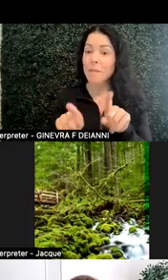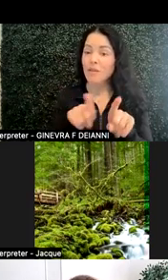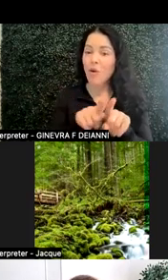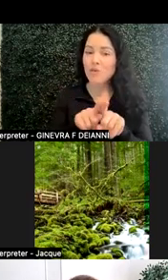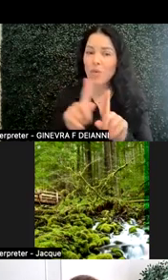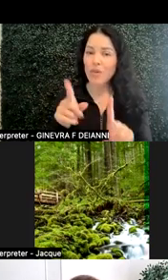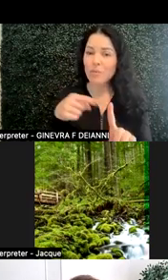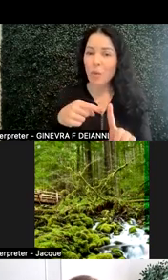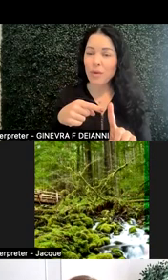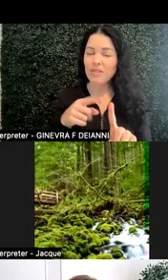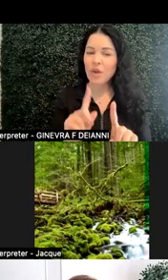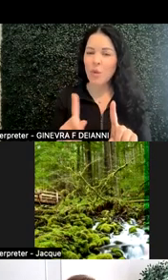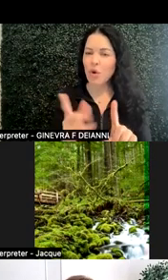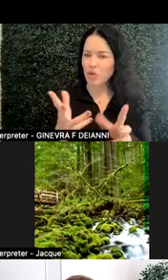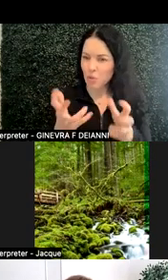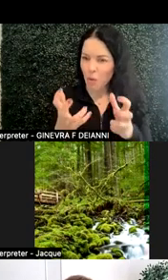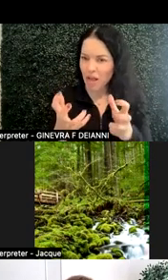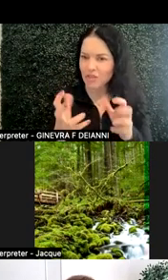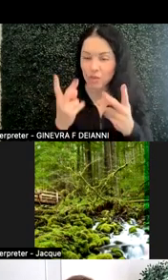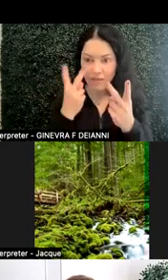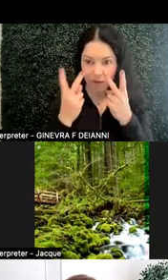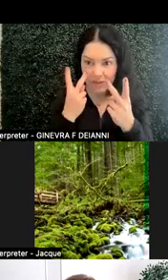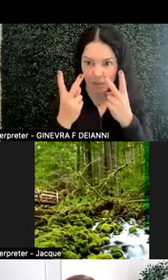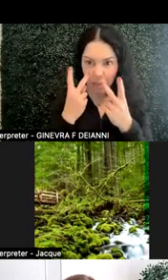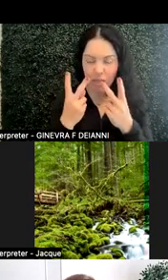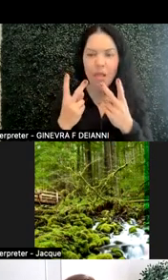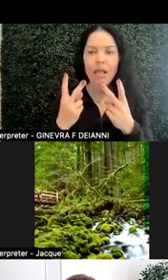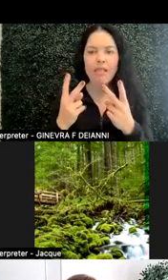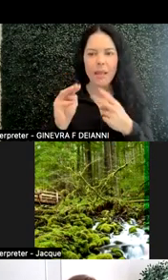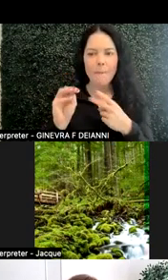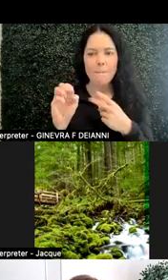you want to in a very visible metacognitive way see what